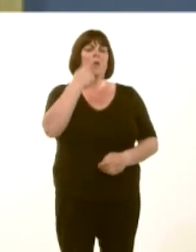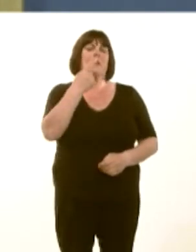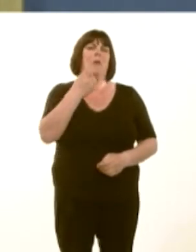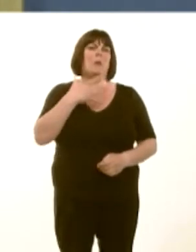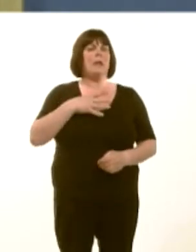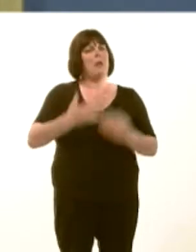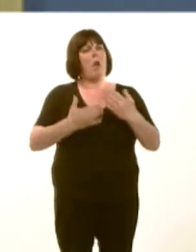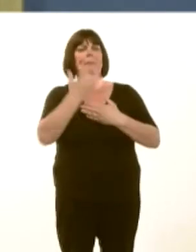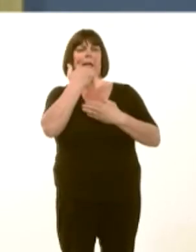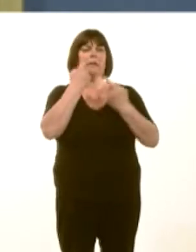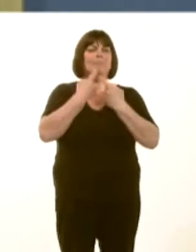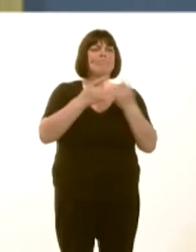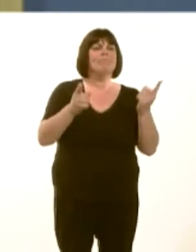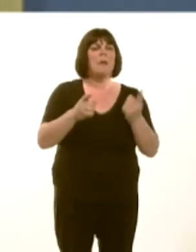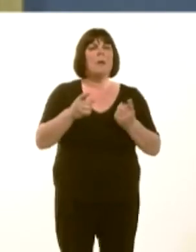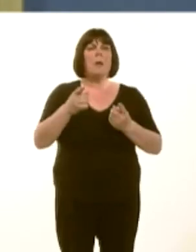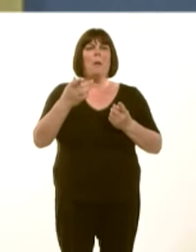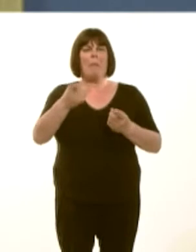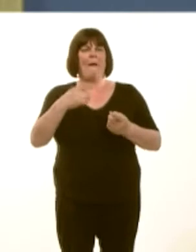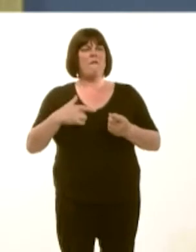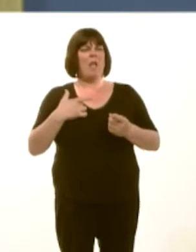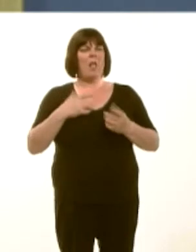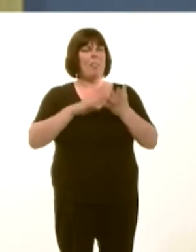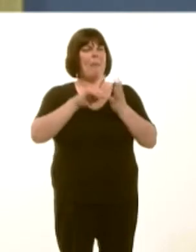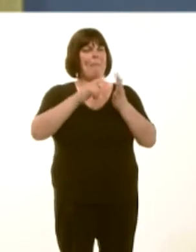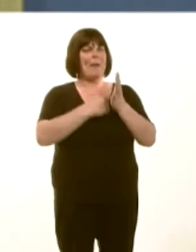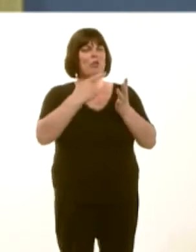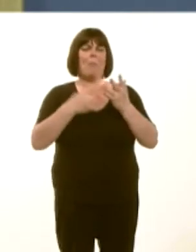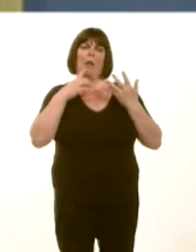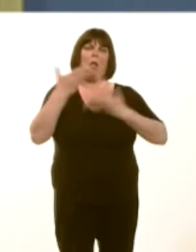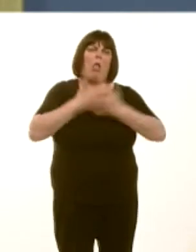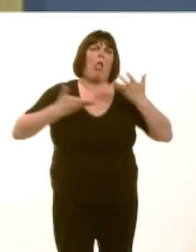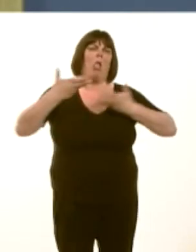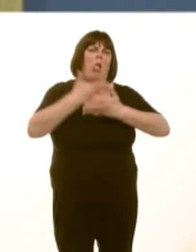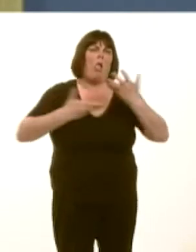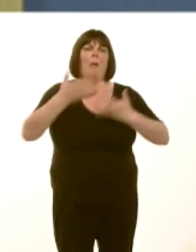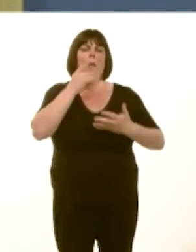we do need fresh impetus for the metro, which has been discussed for some time, and, particularly,